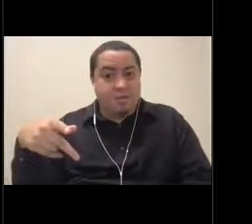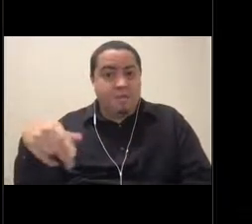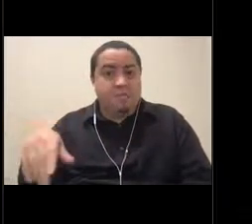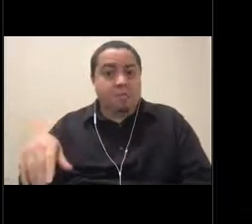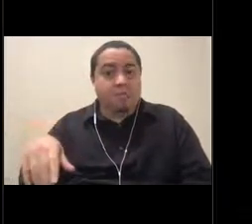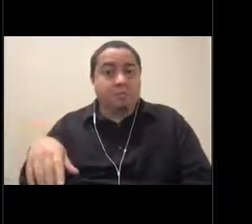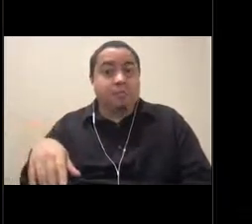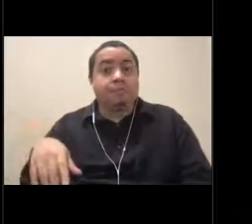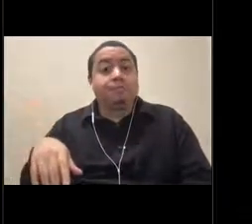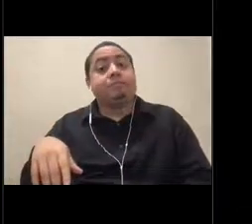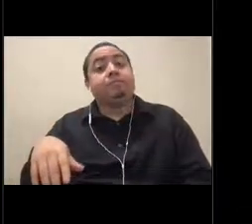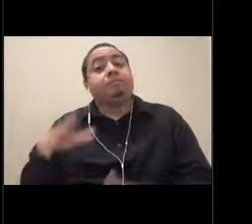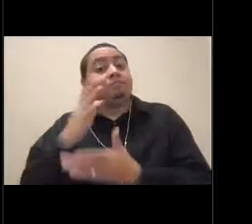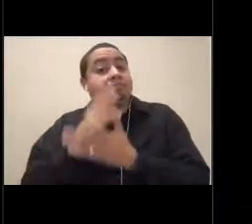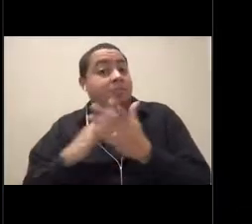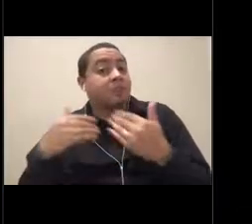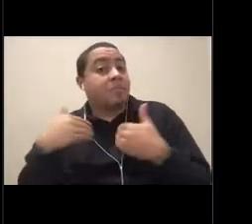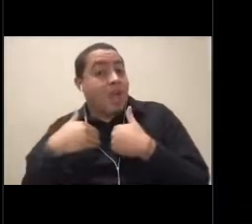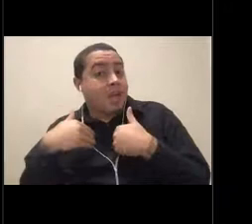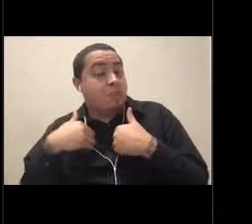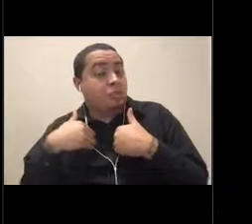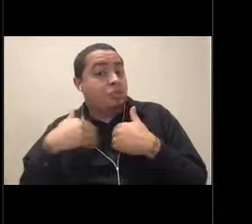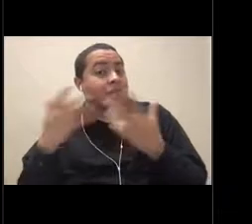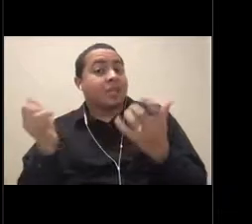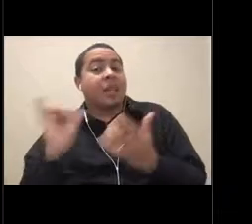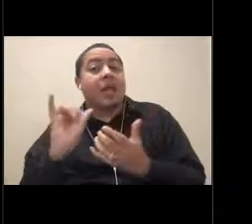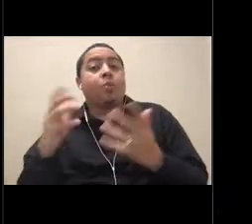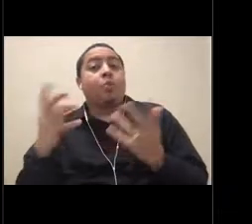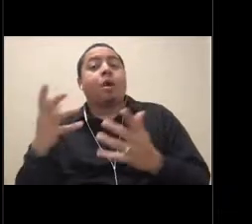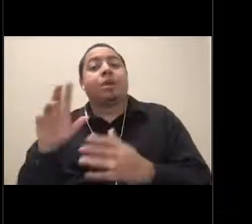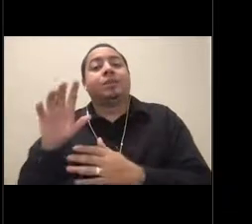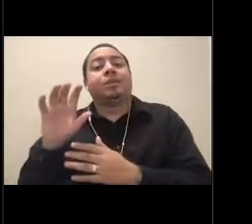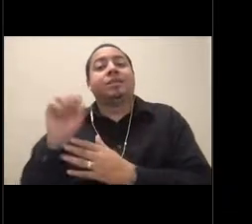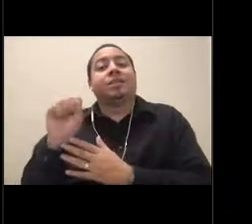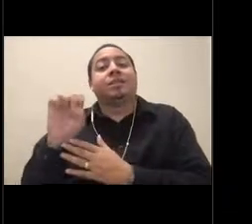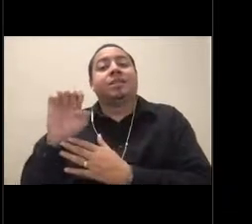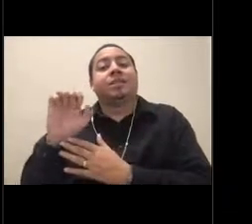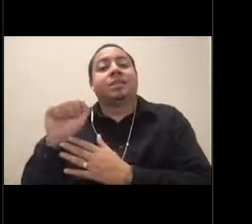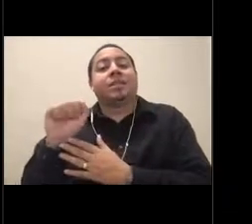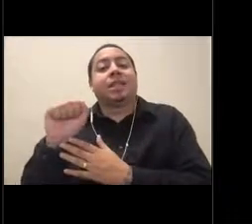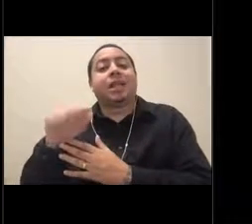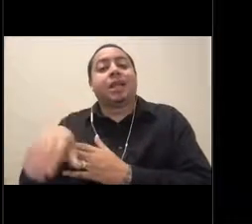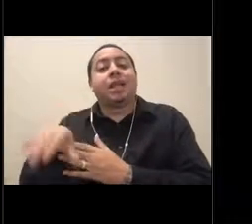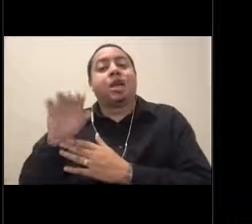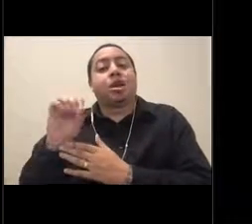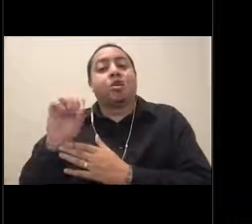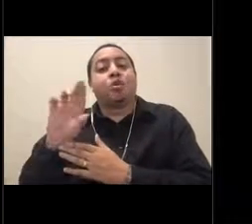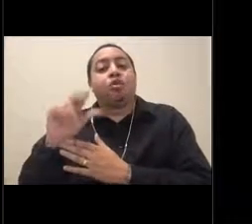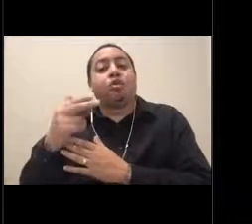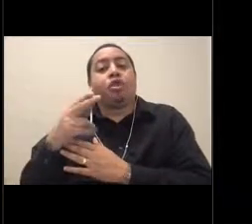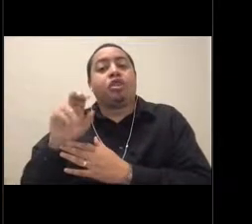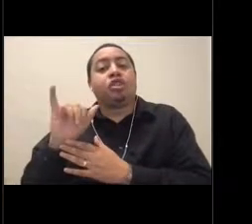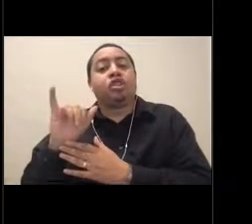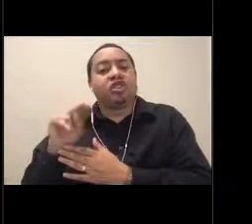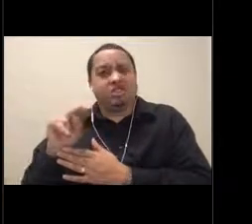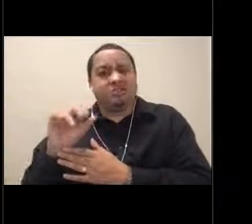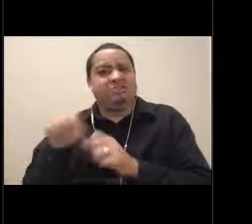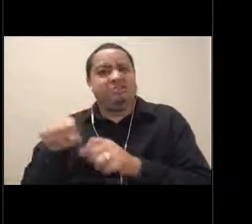eating giant kelp are sea urchins which is a huge topic nowadays. And I think we may explore that a little bit more,